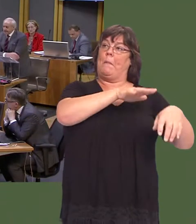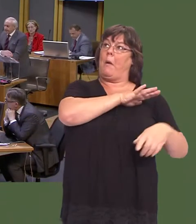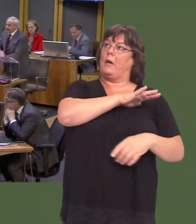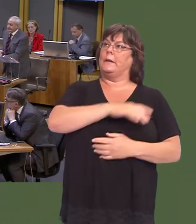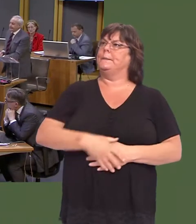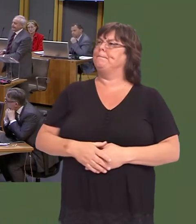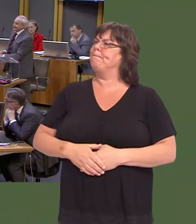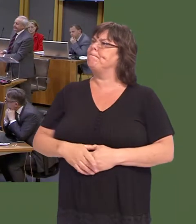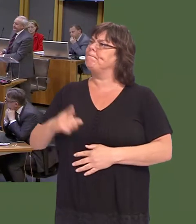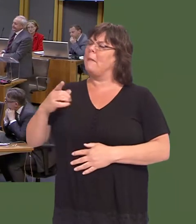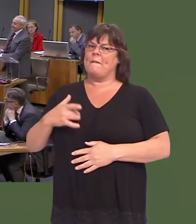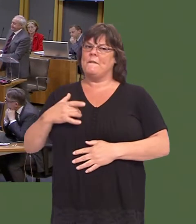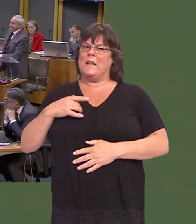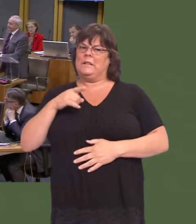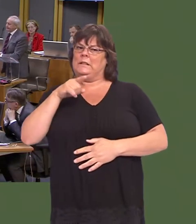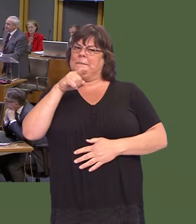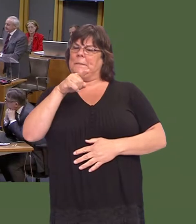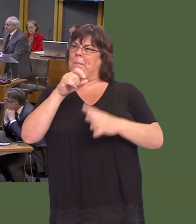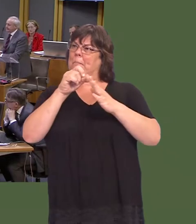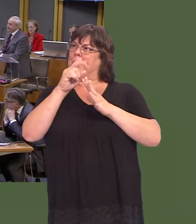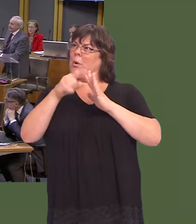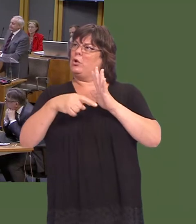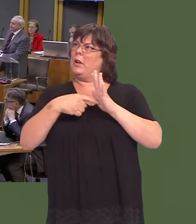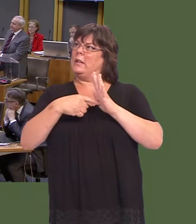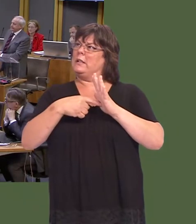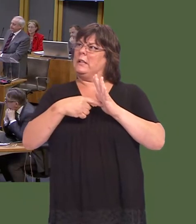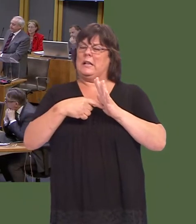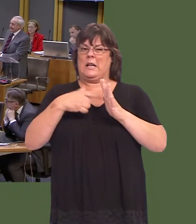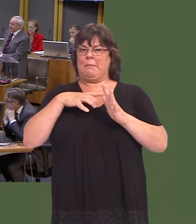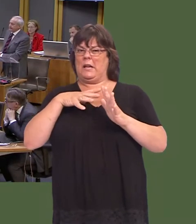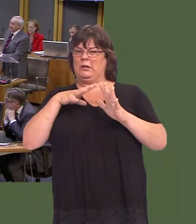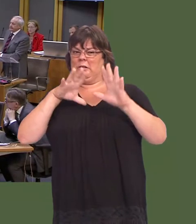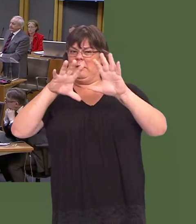Is it not a tragedy that the Circuit of Wales project appears to have been strangled not